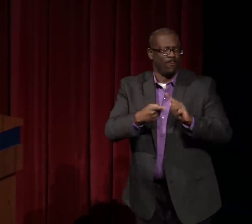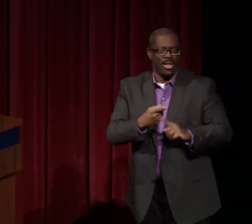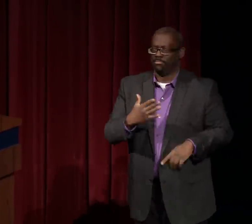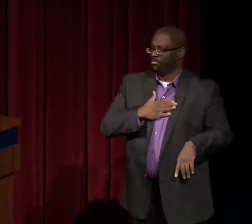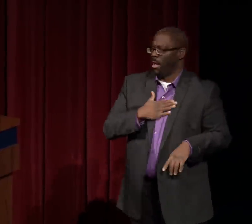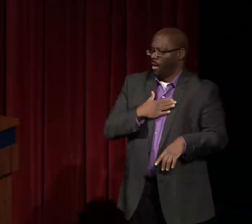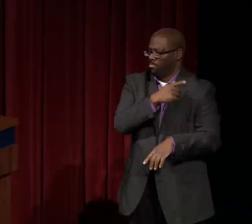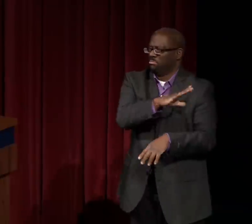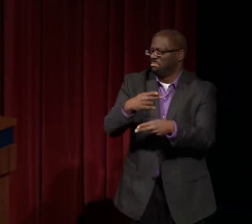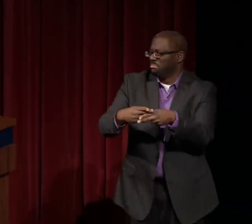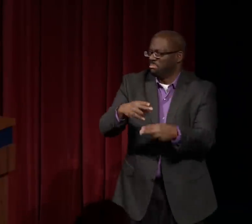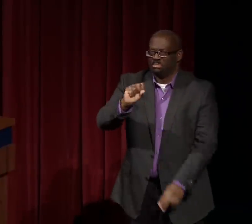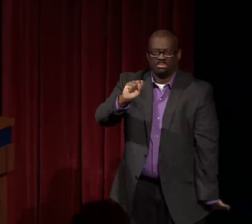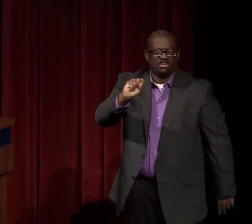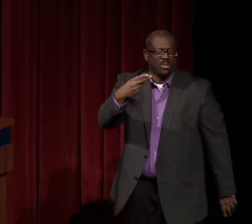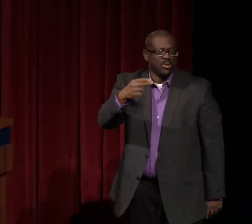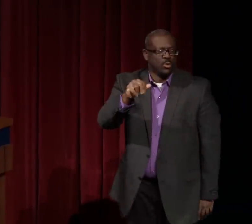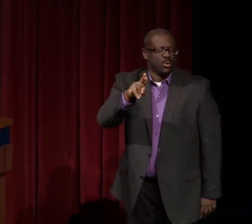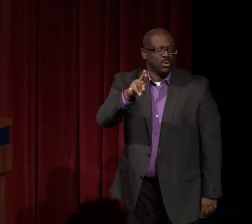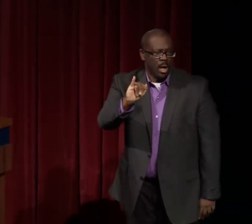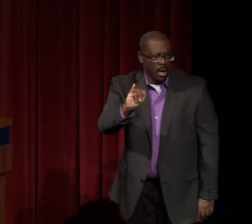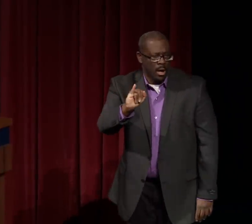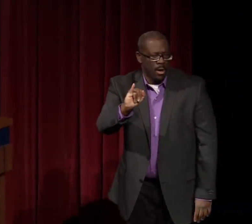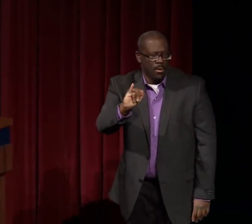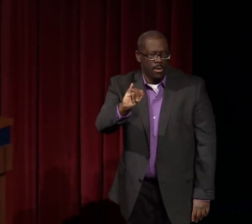So I got on the VP with a good friend of mine.